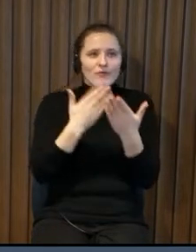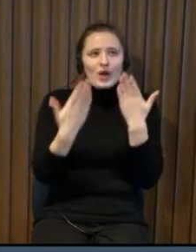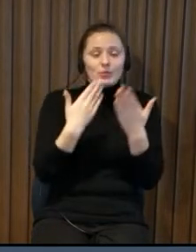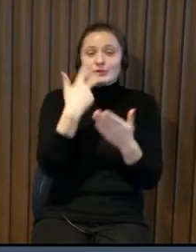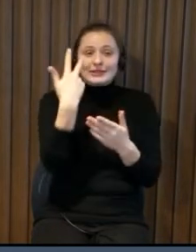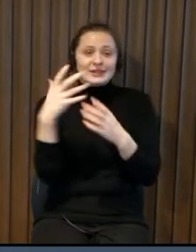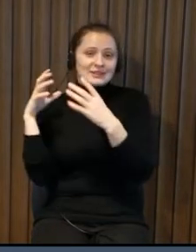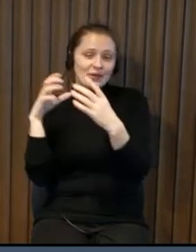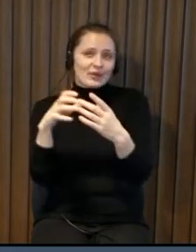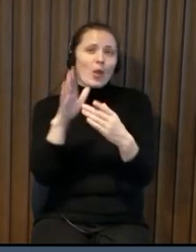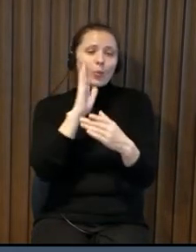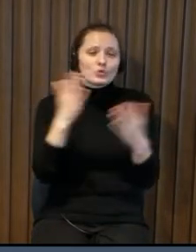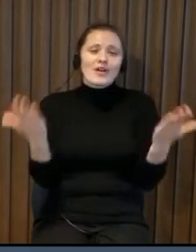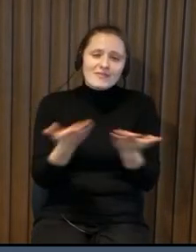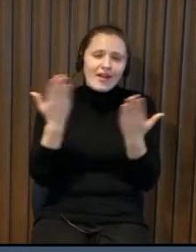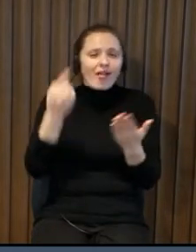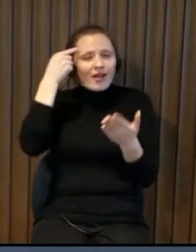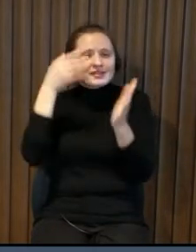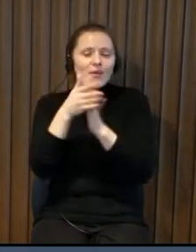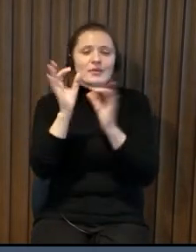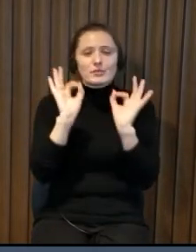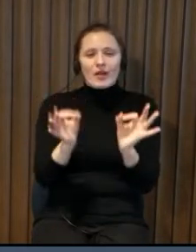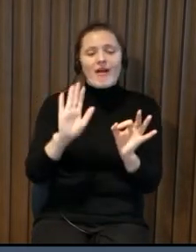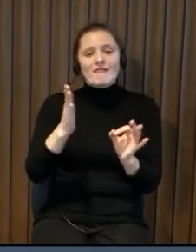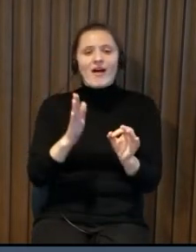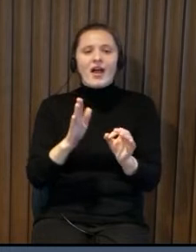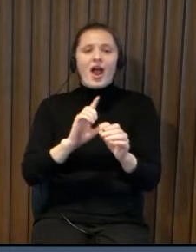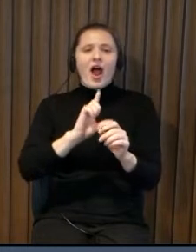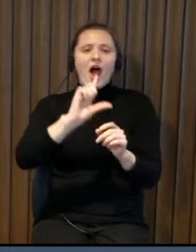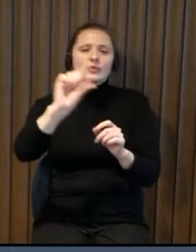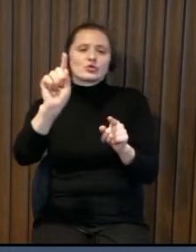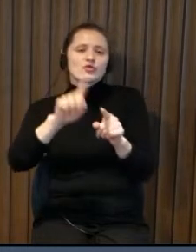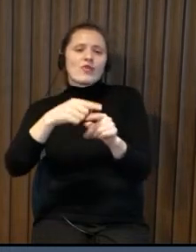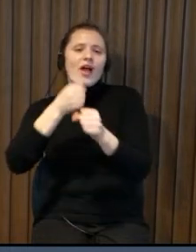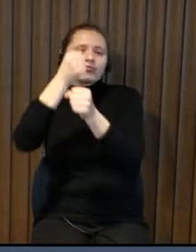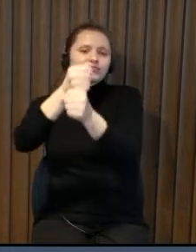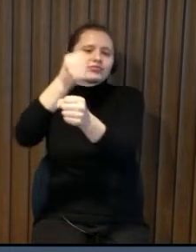will be only choice of three buses for example and then it's going to be easier or if i go two